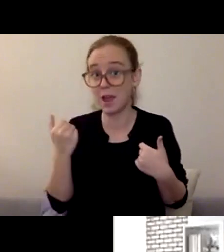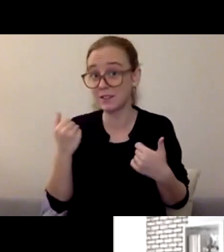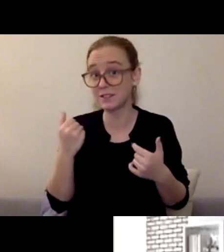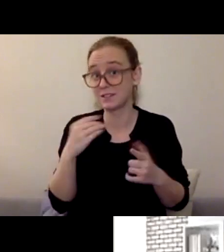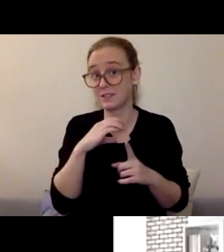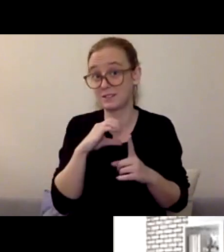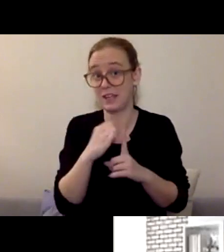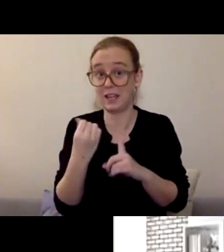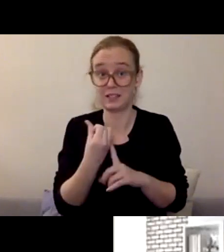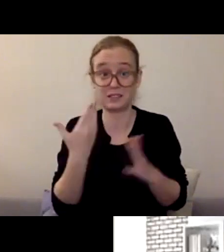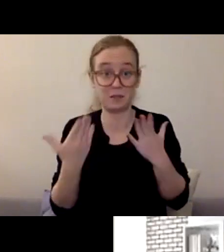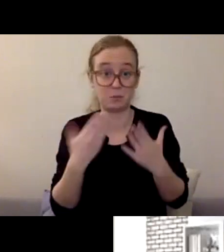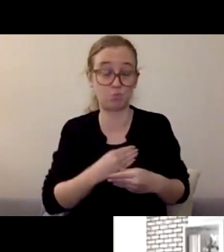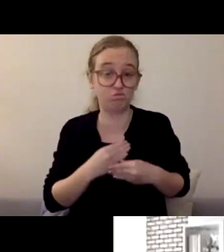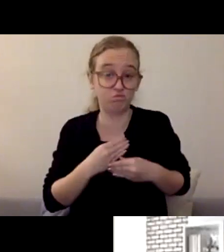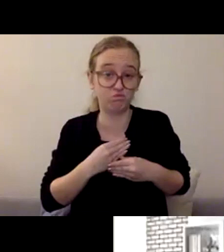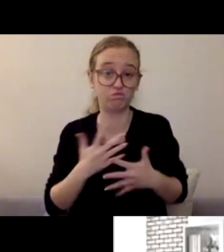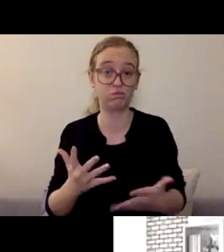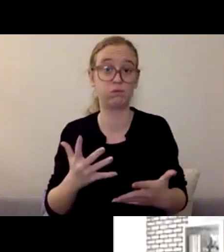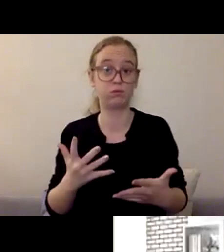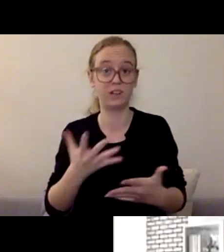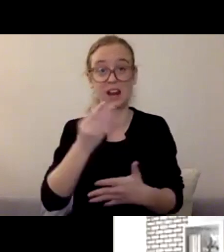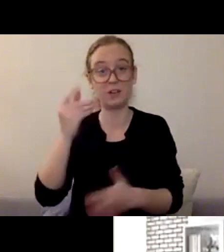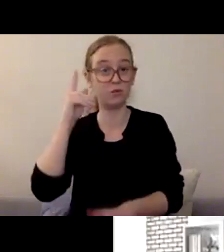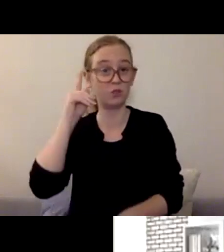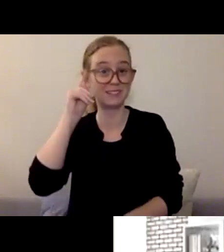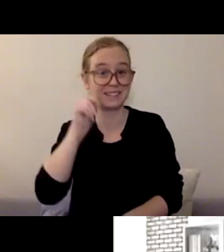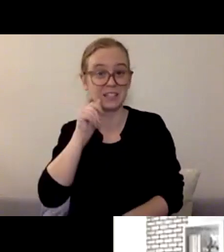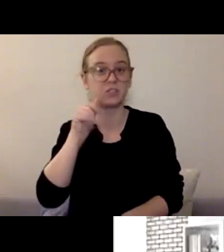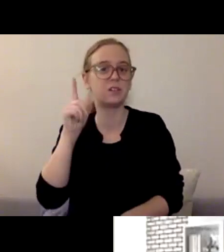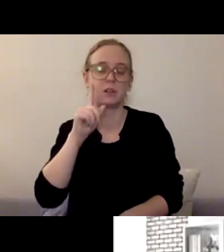I think that's really important. But I think a difficulty with teens,